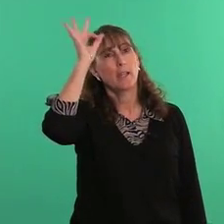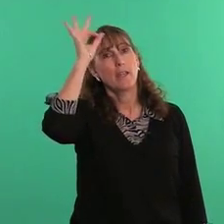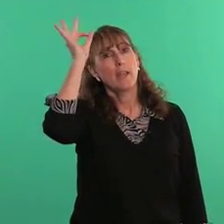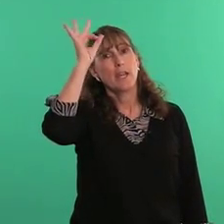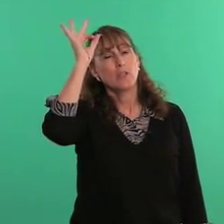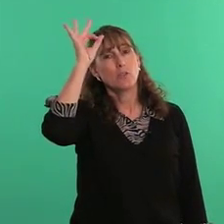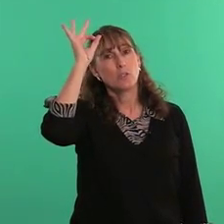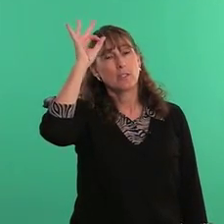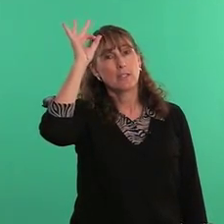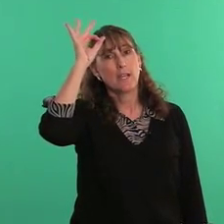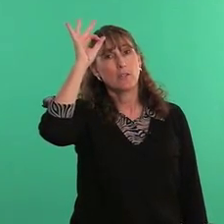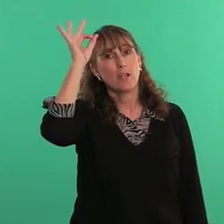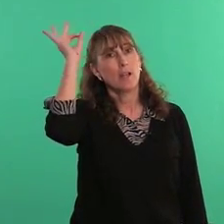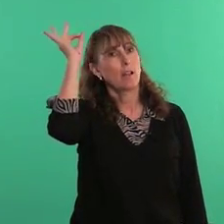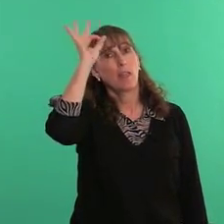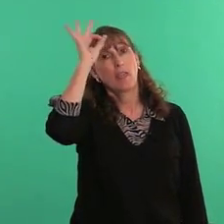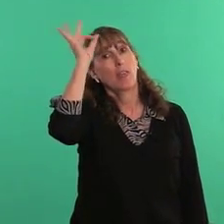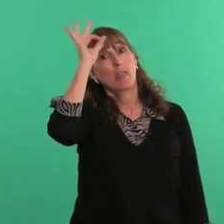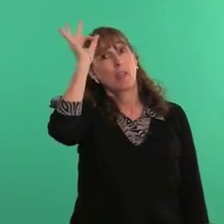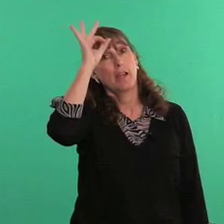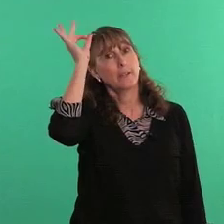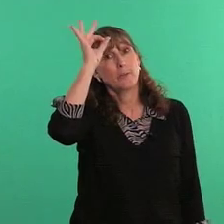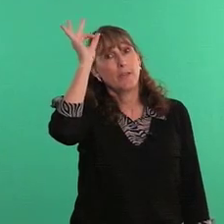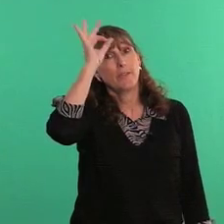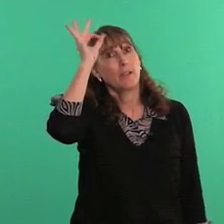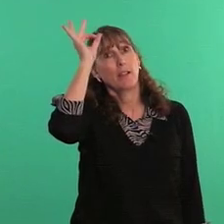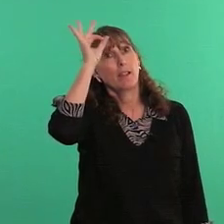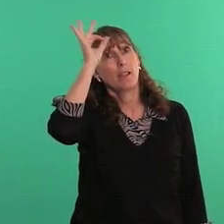and usually stick out your tongue. I know nothing